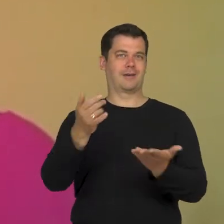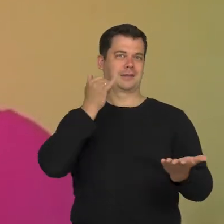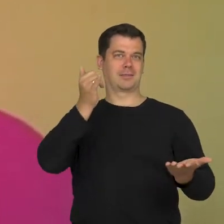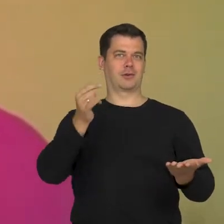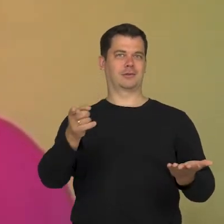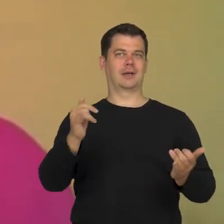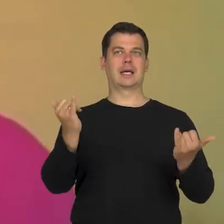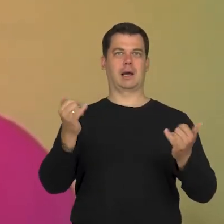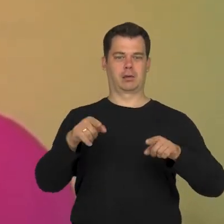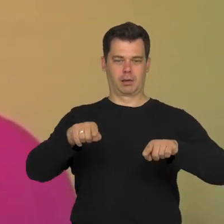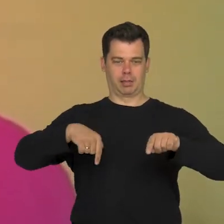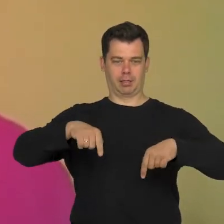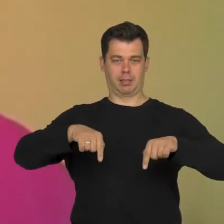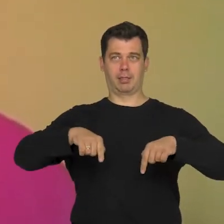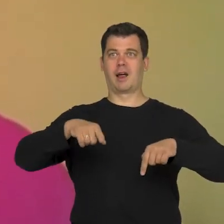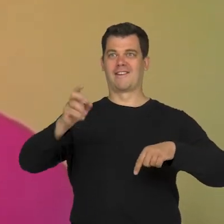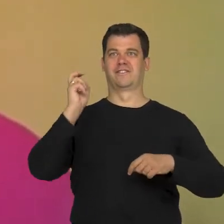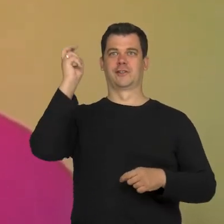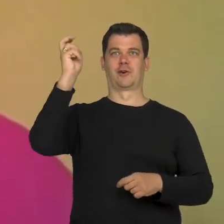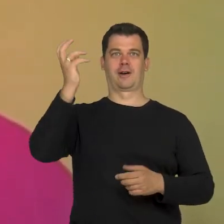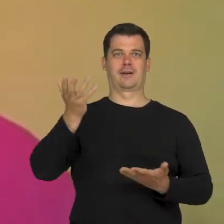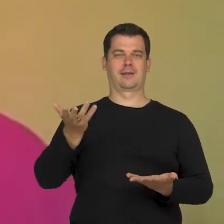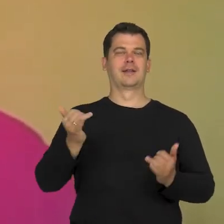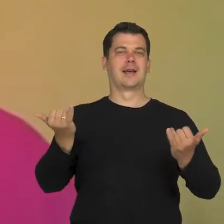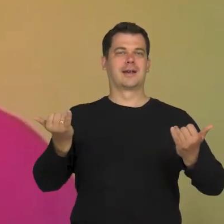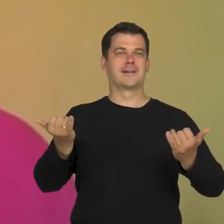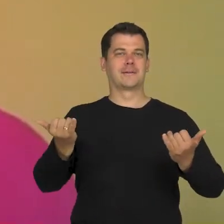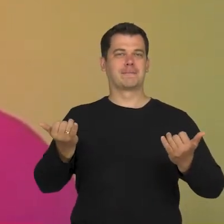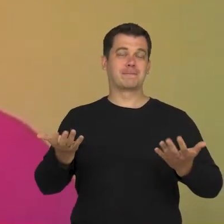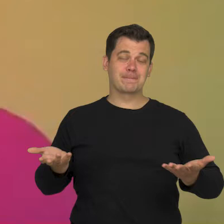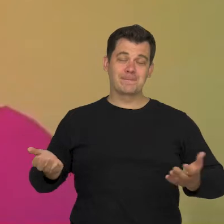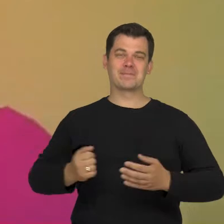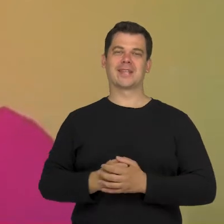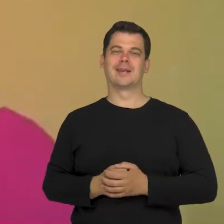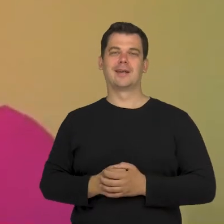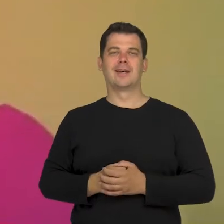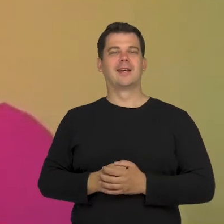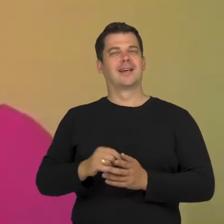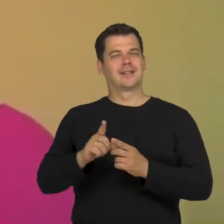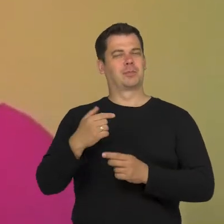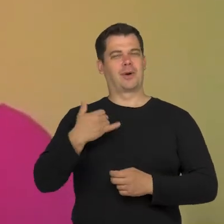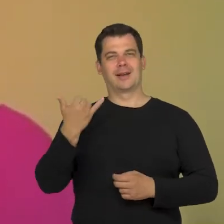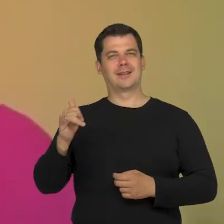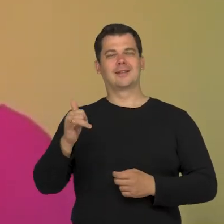to see normally, like I do. Another important thing for me is that